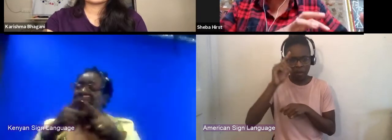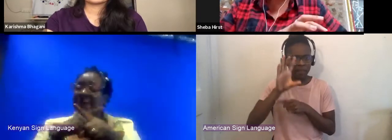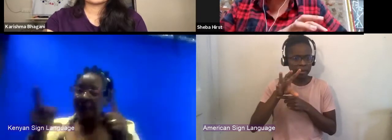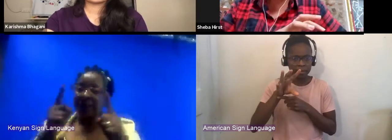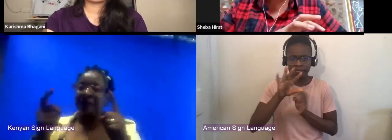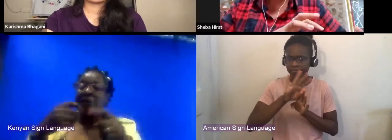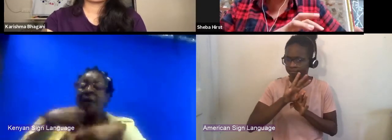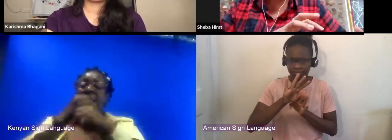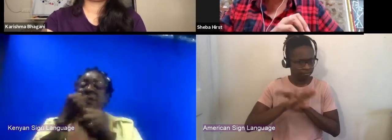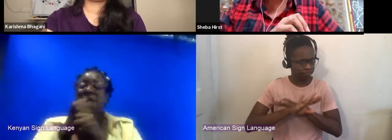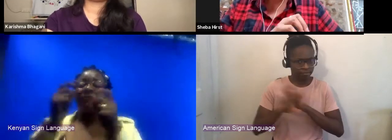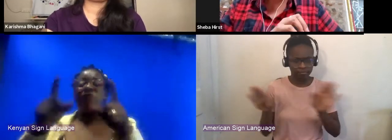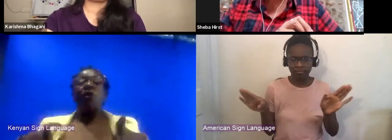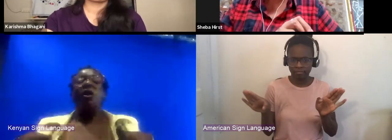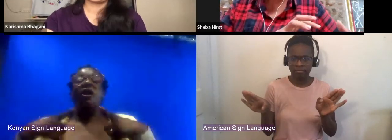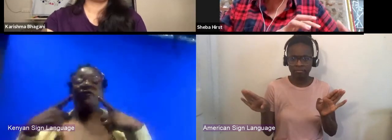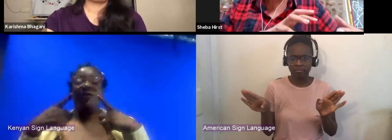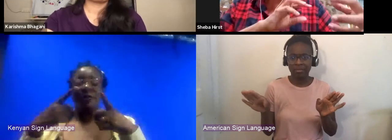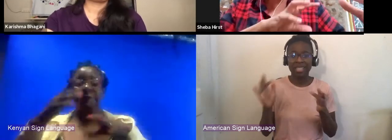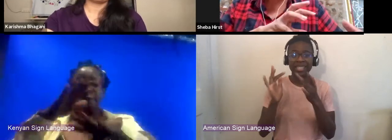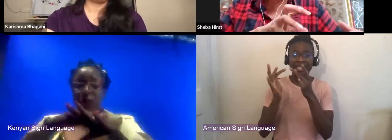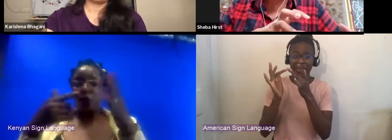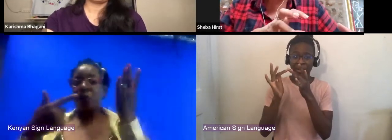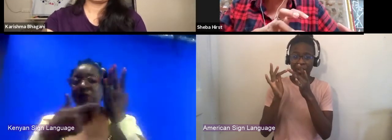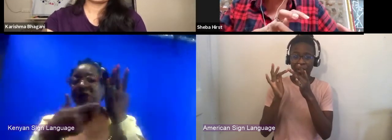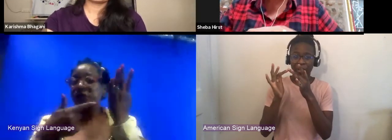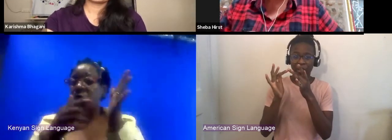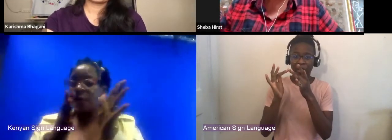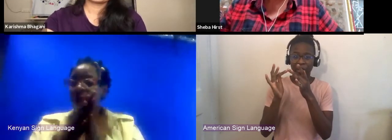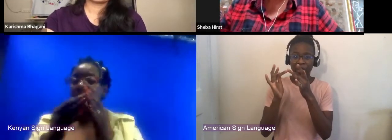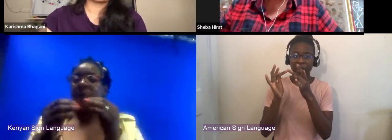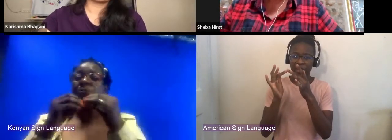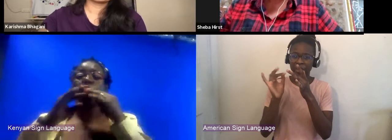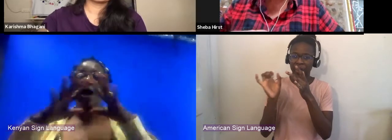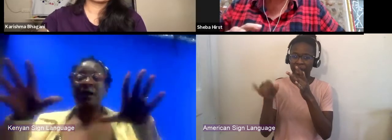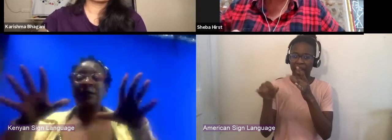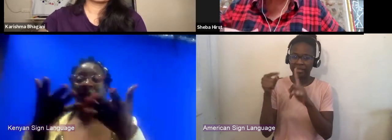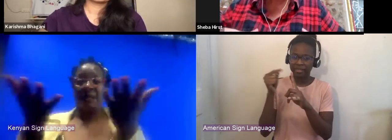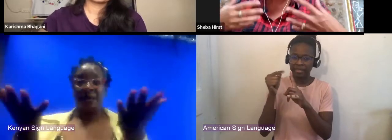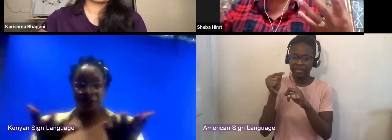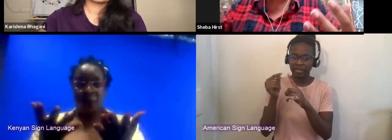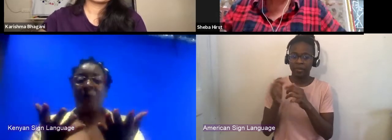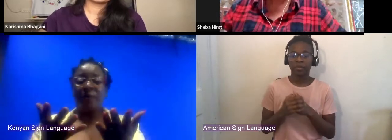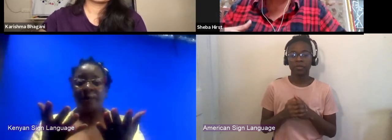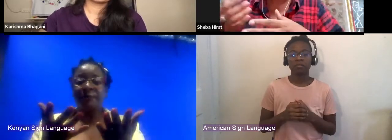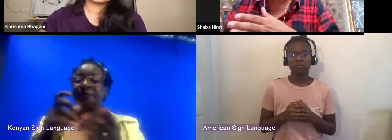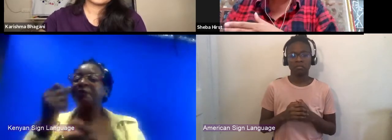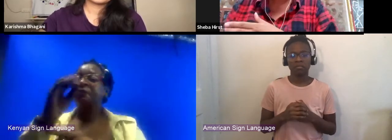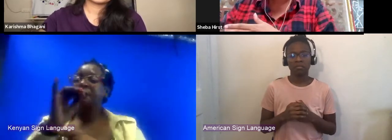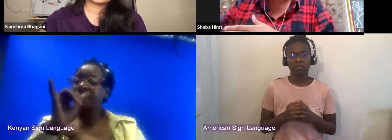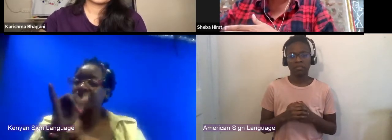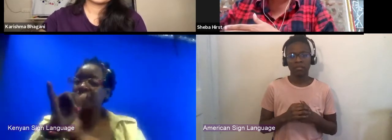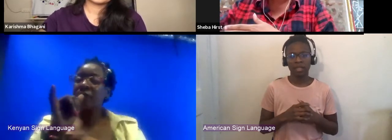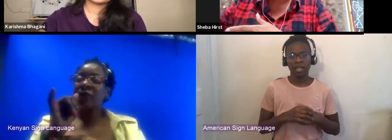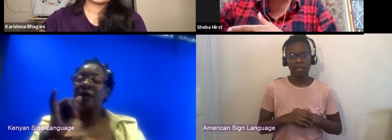on digital and broadcast media. So it's kicked off this whole other line